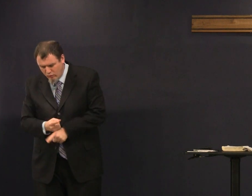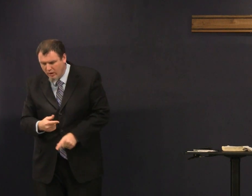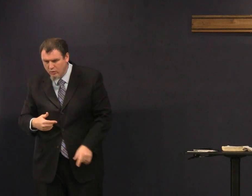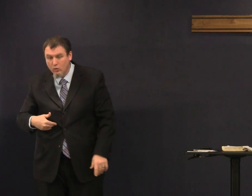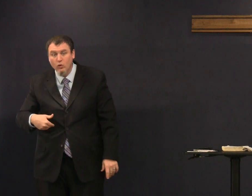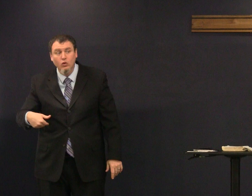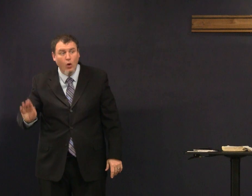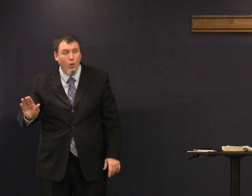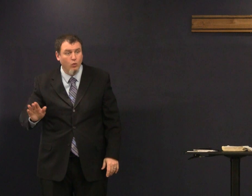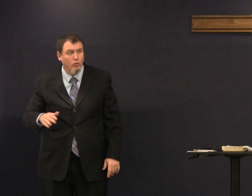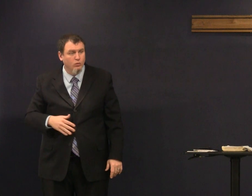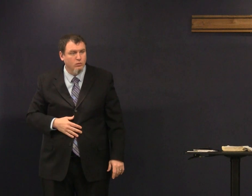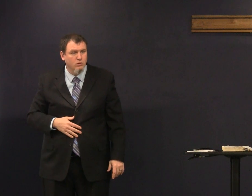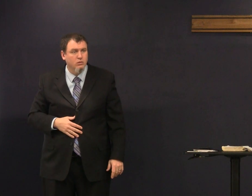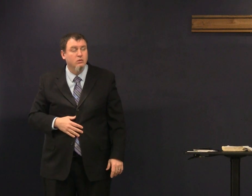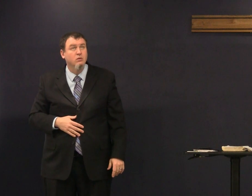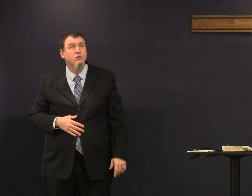no you heard me right go